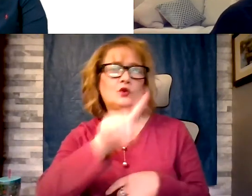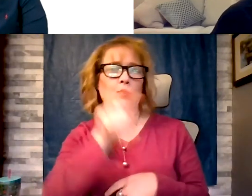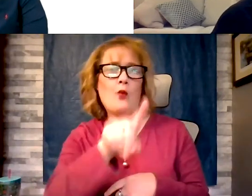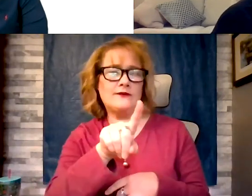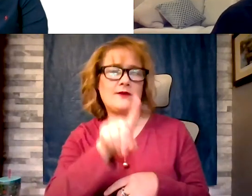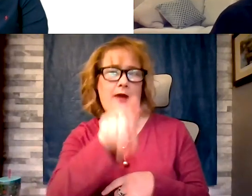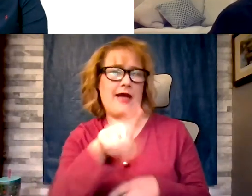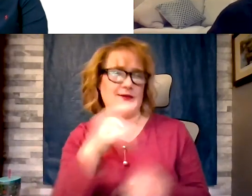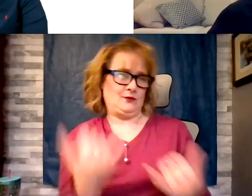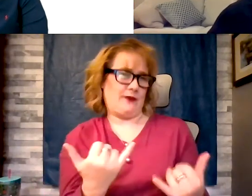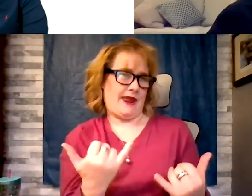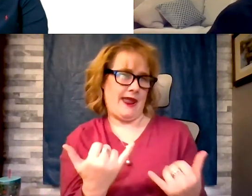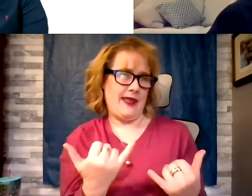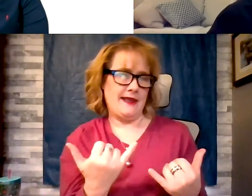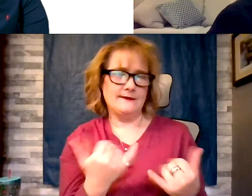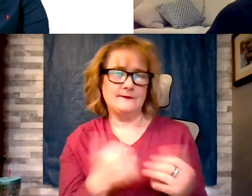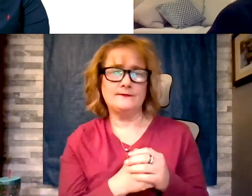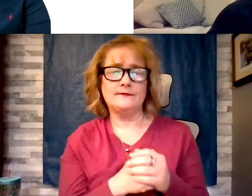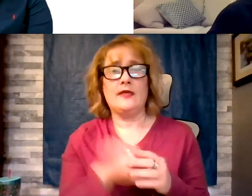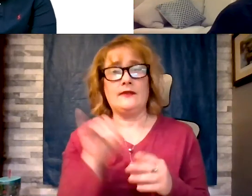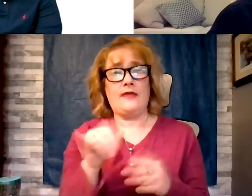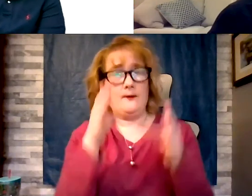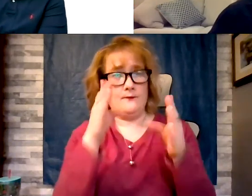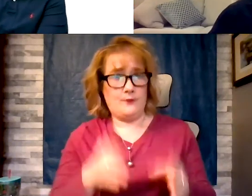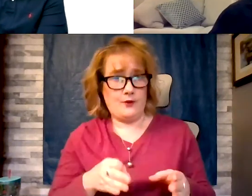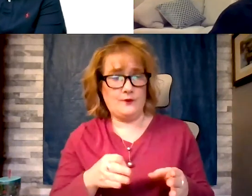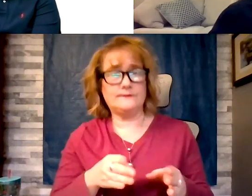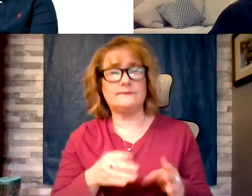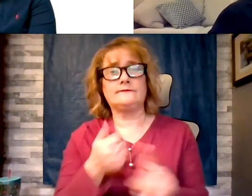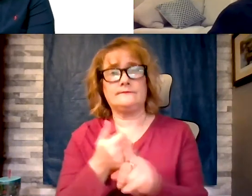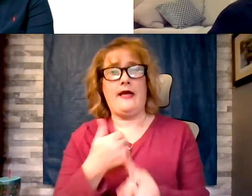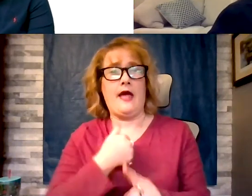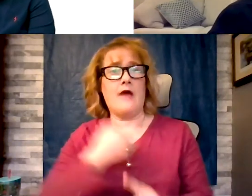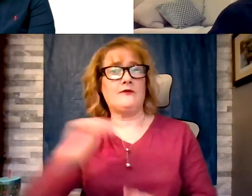person has a job that has --